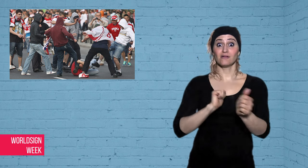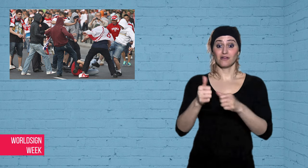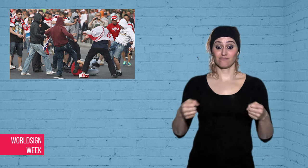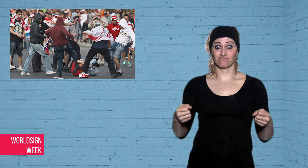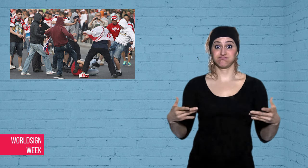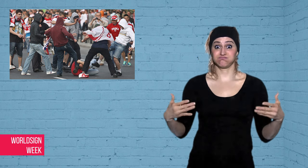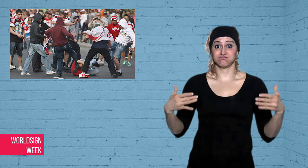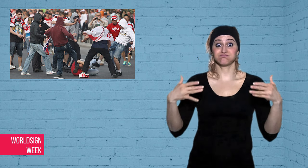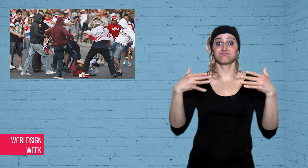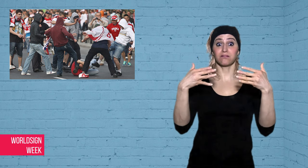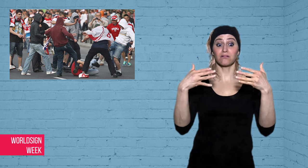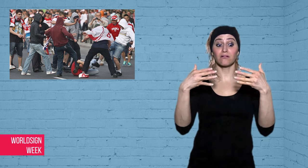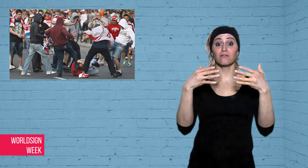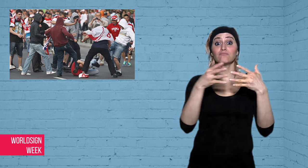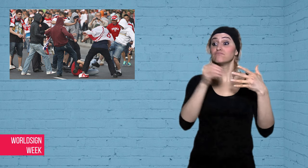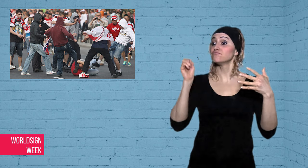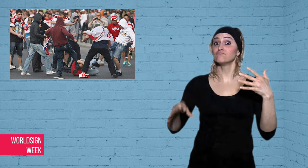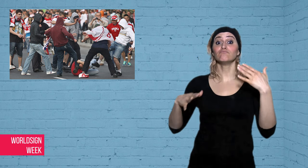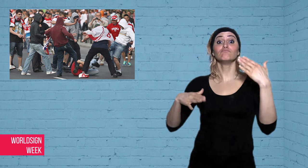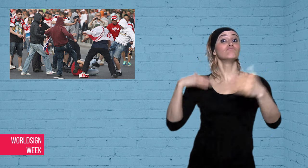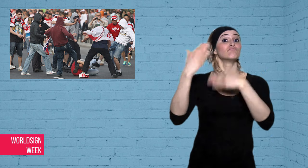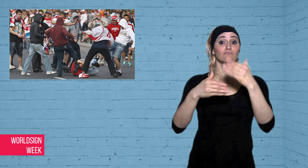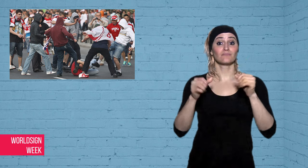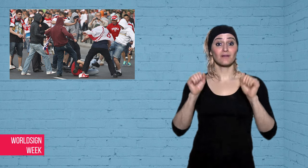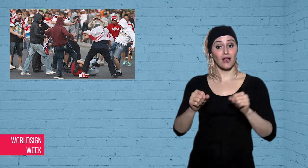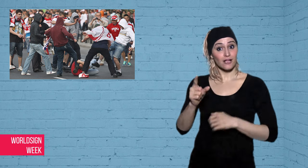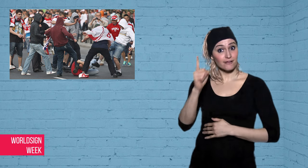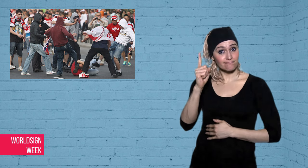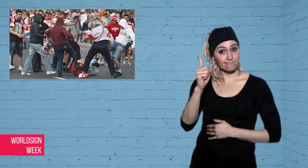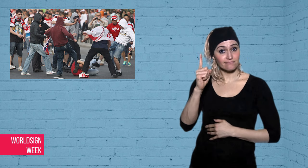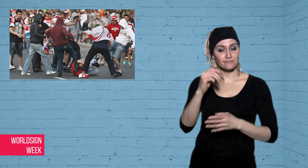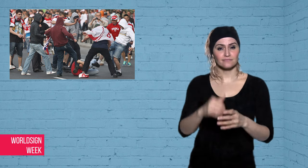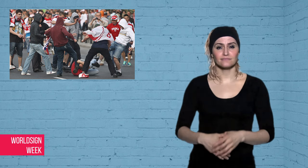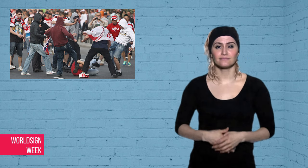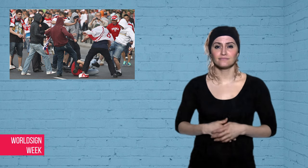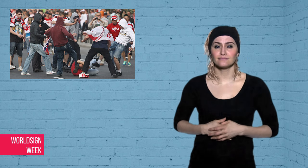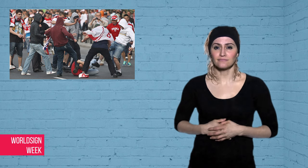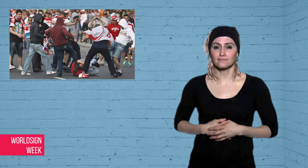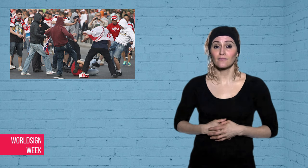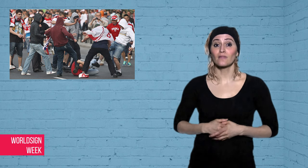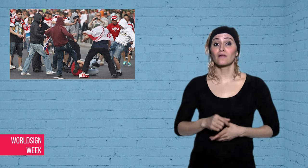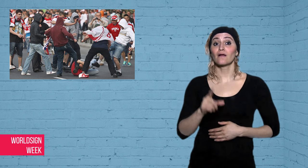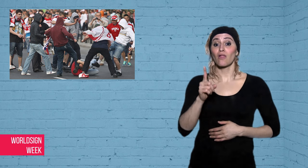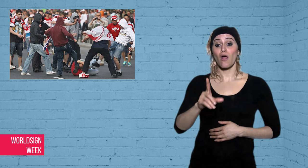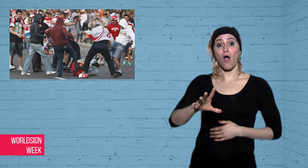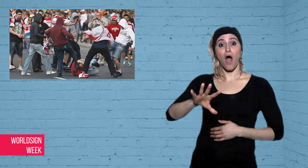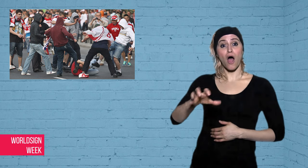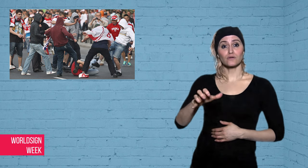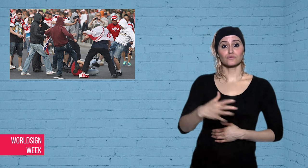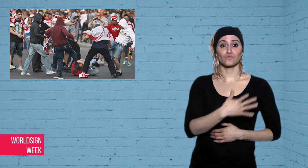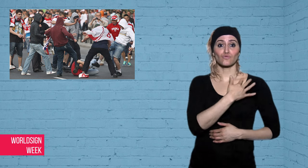has also received the same punishment.